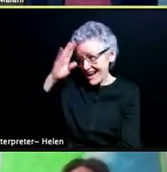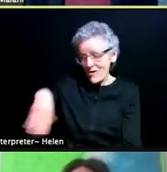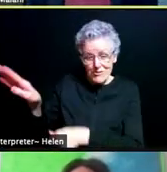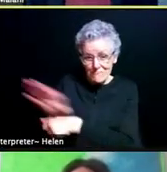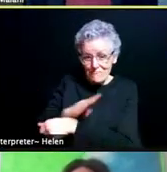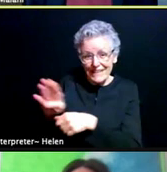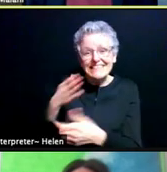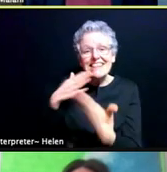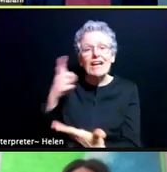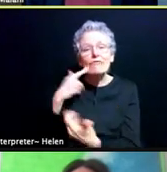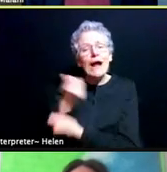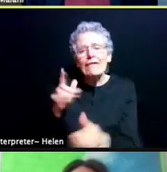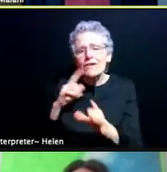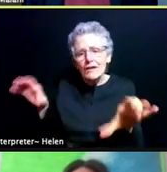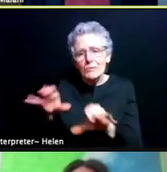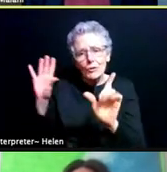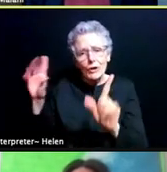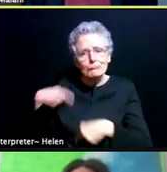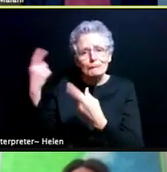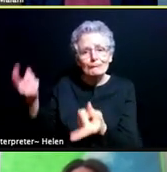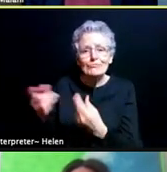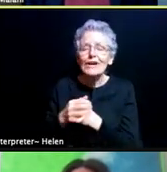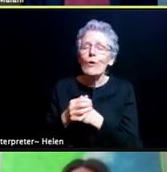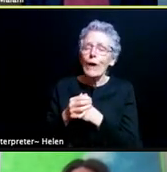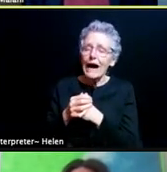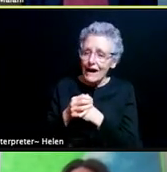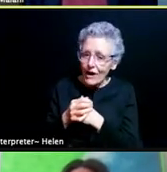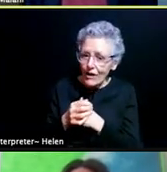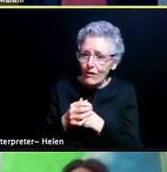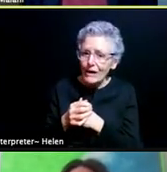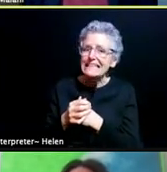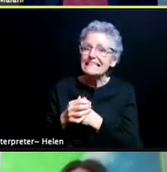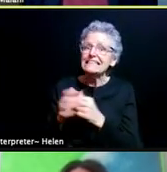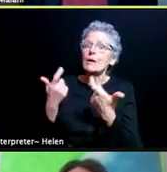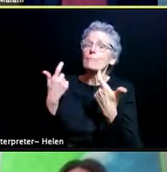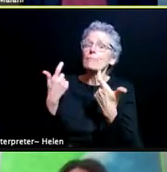that you guys have been doing. I mean it's heavy, heavy work, so thank you.